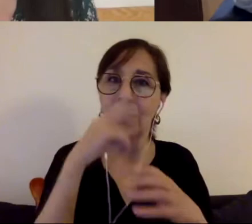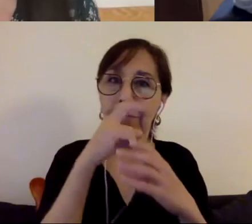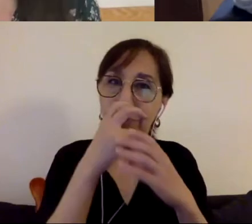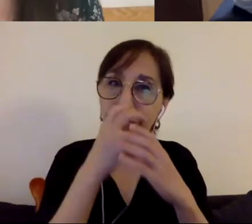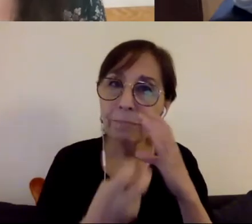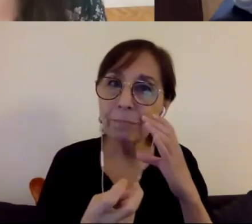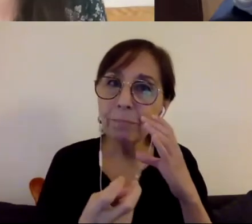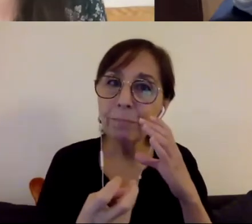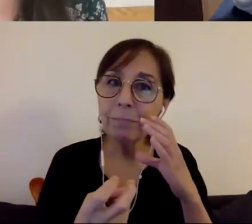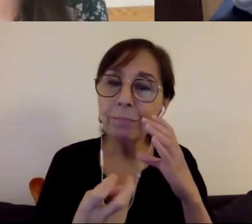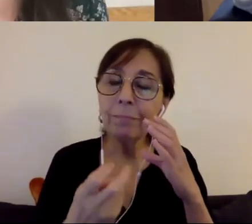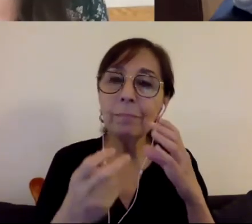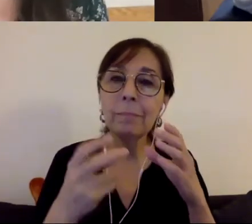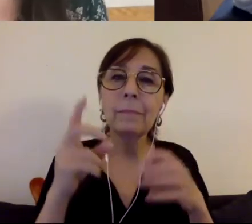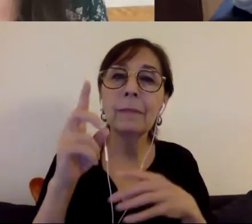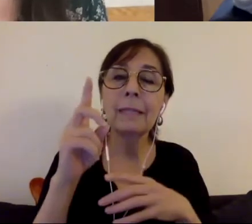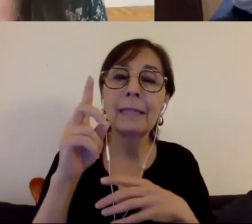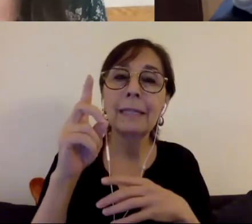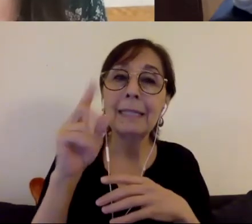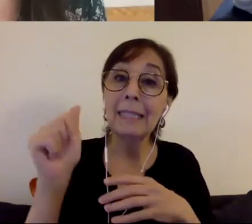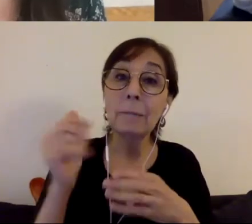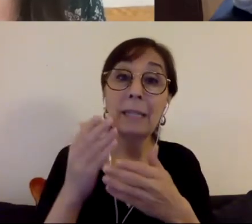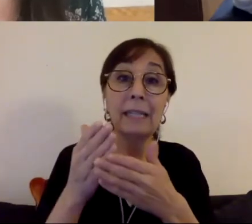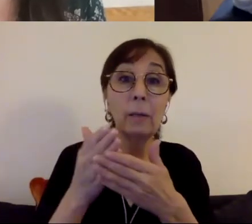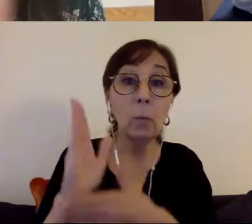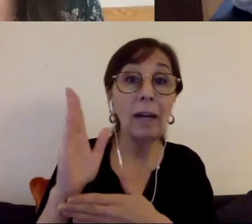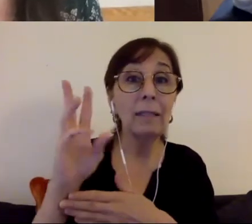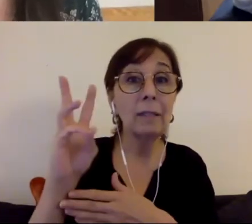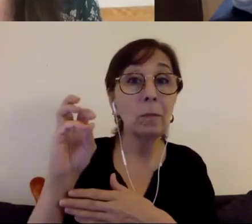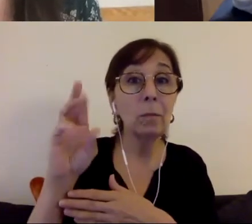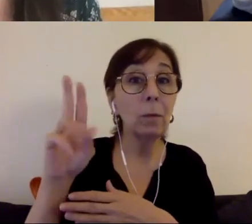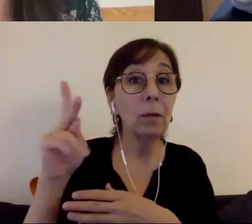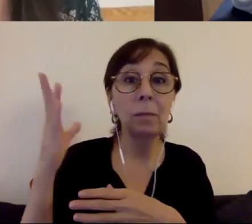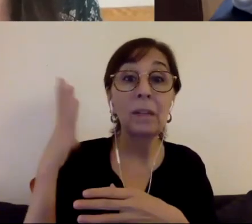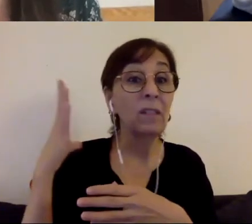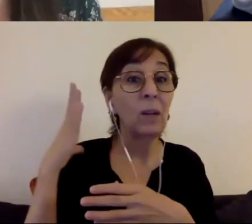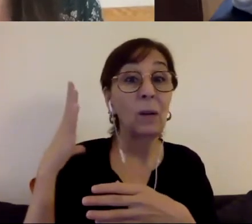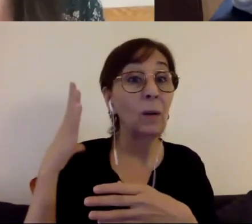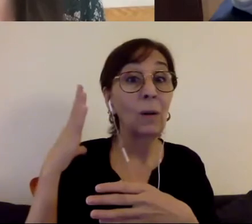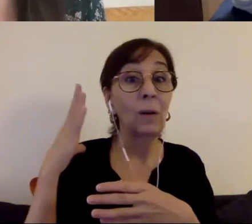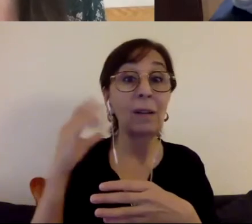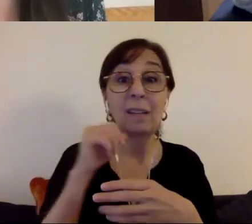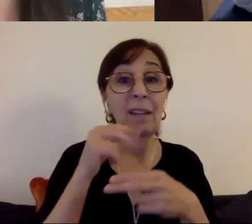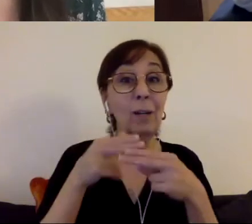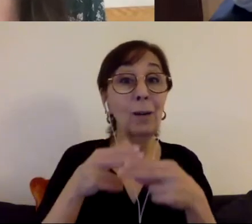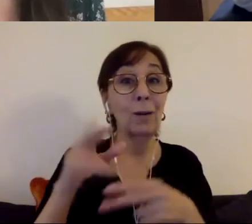disability rights work which in the beginning wasn't called rights didn't